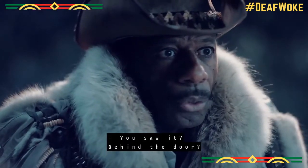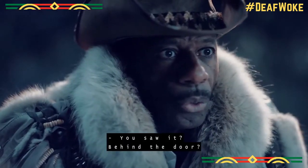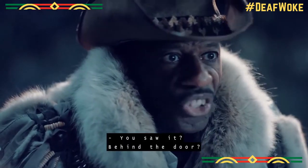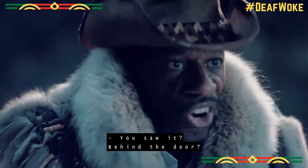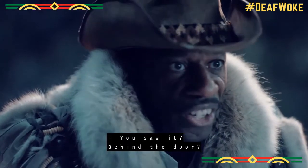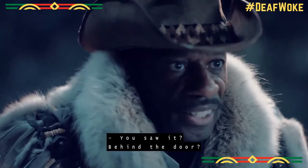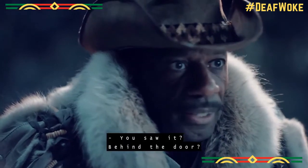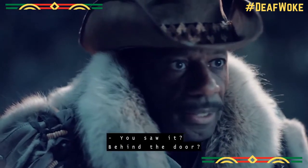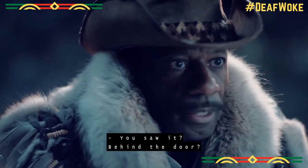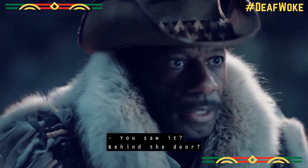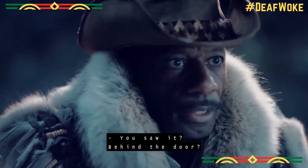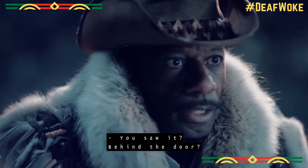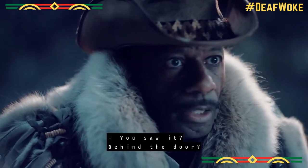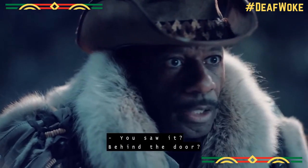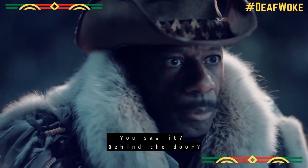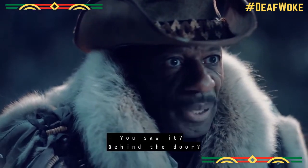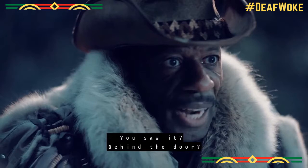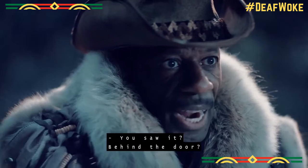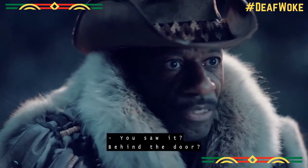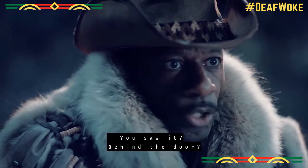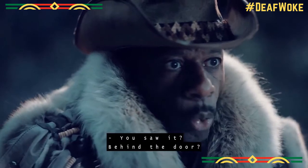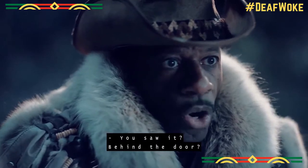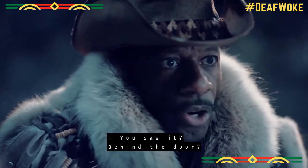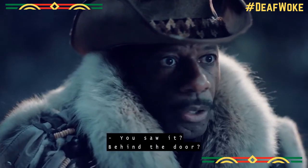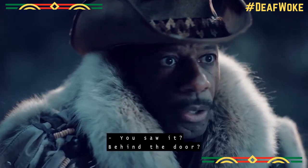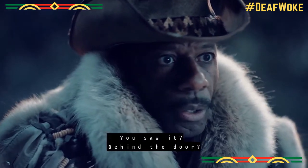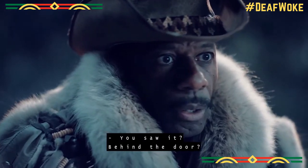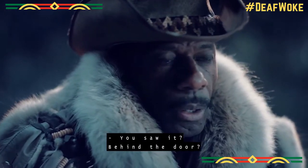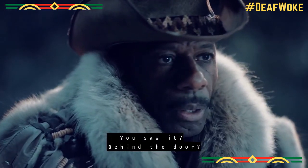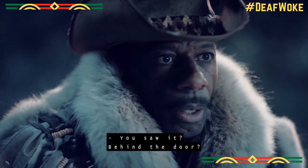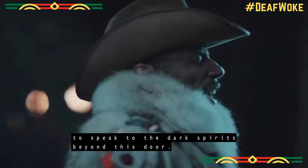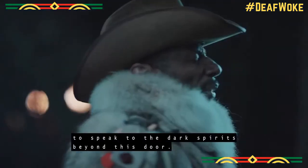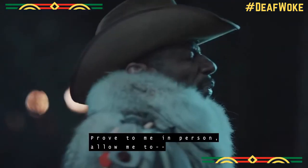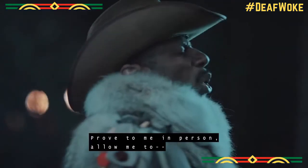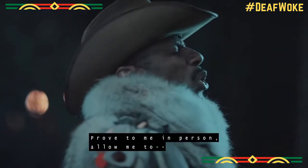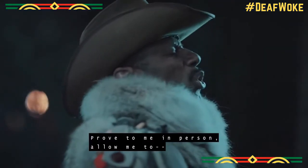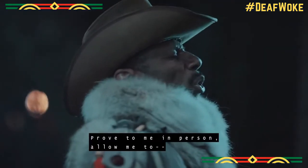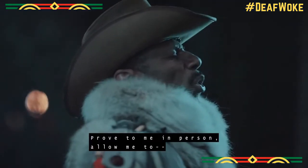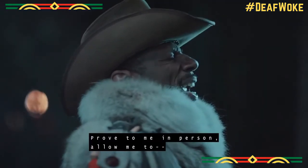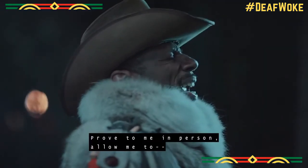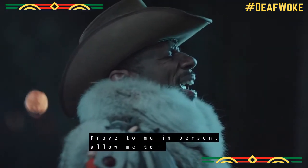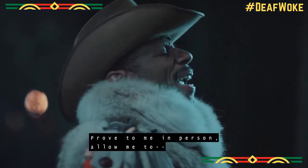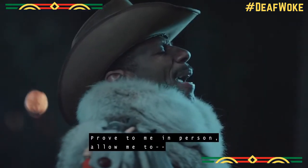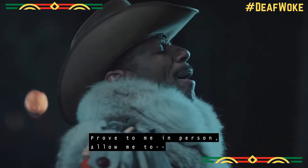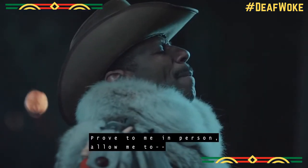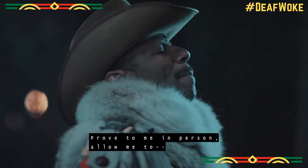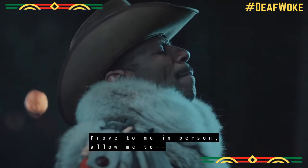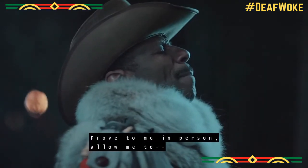You saw it? Behind the door? Prove to me in person.